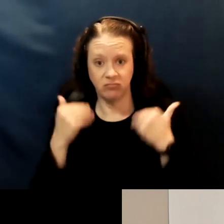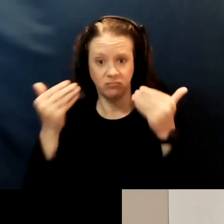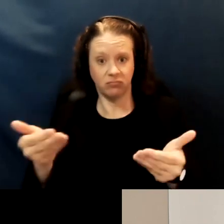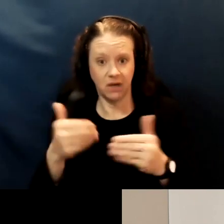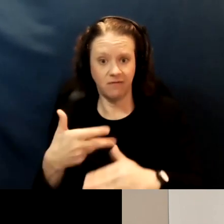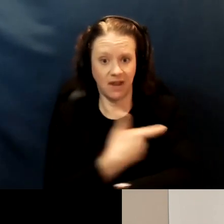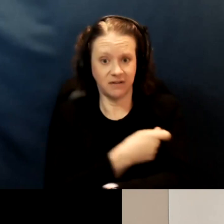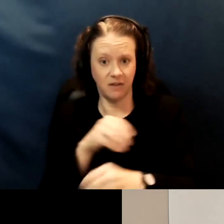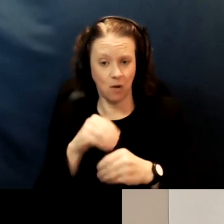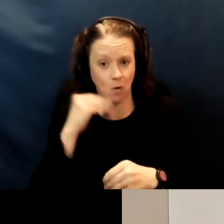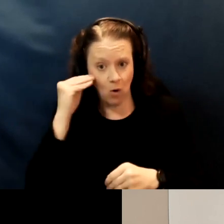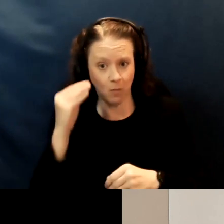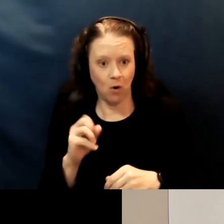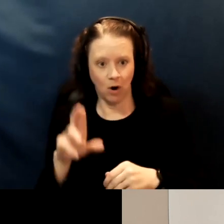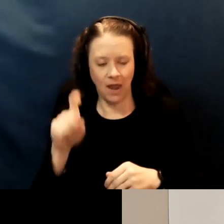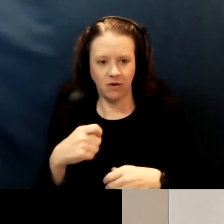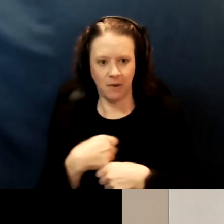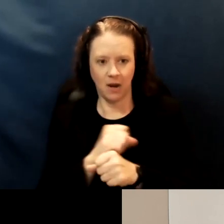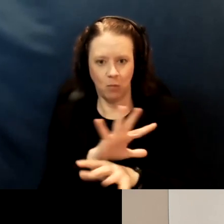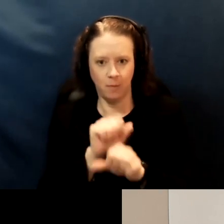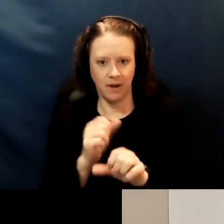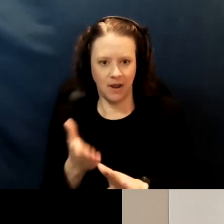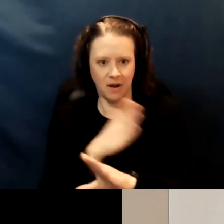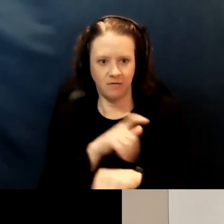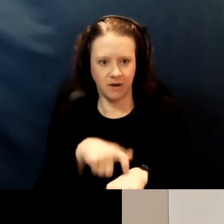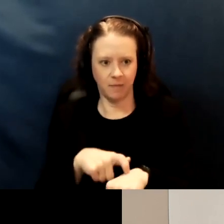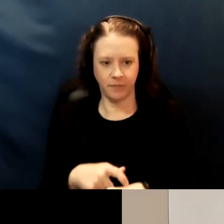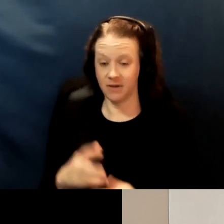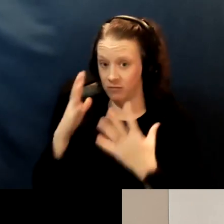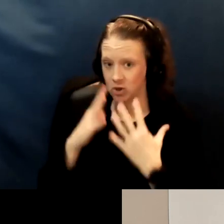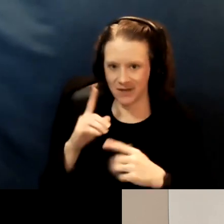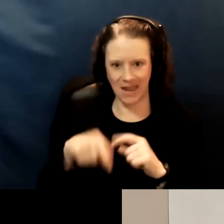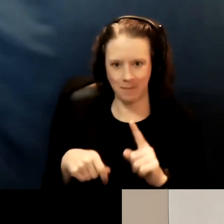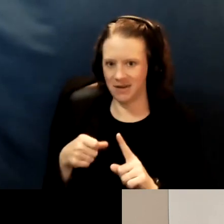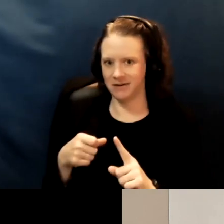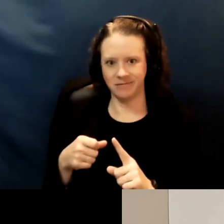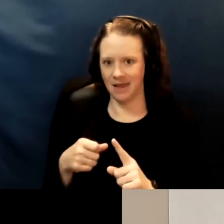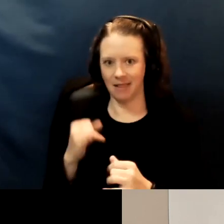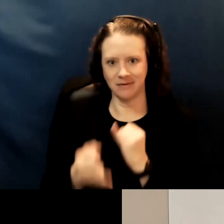or does there have to be appointments made ahead of time? Unfortunately, it can't be spontaneous. It's gotta be in advance